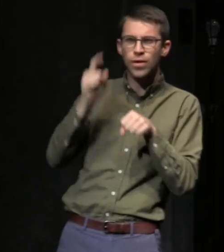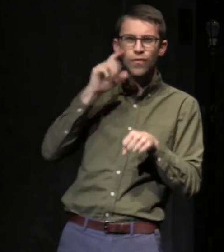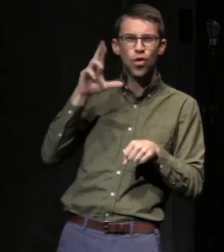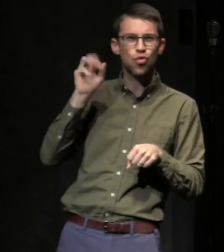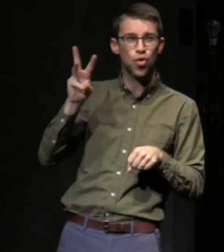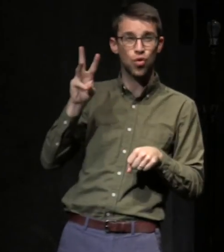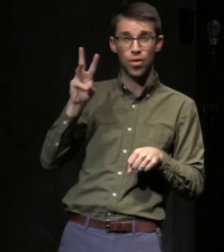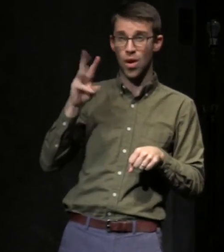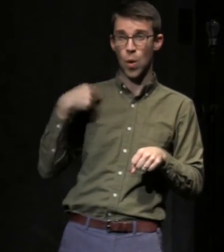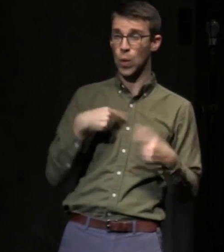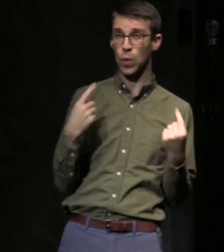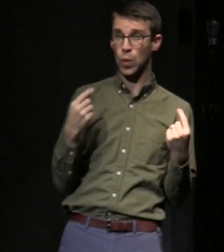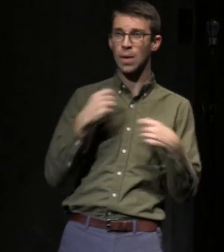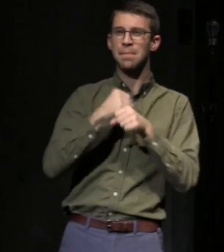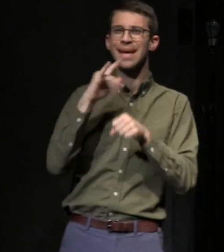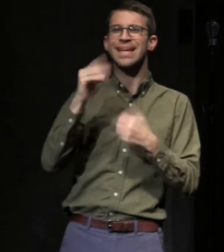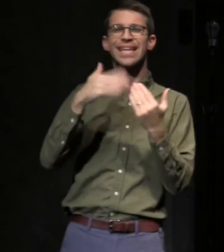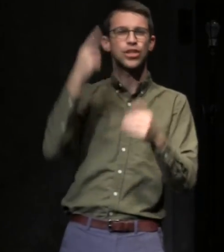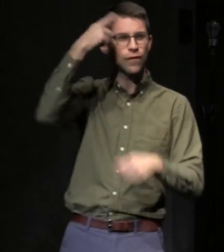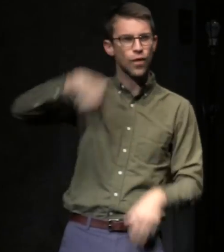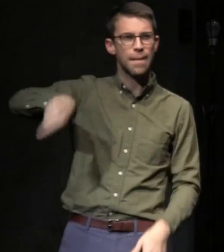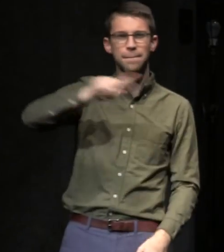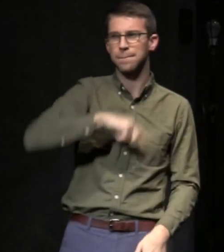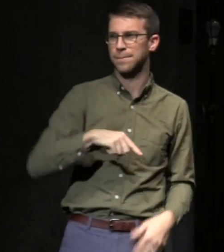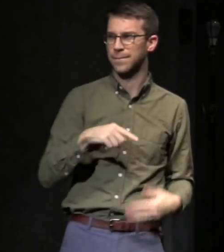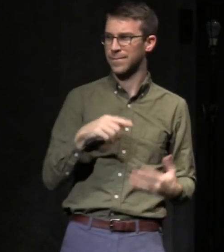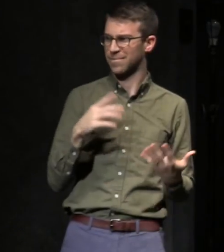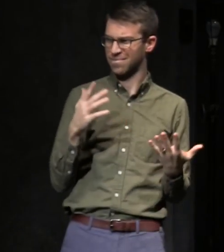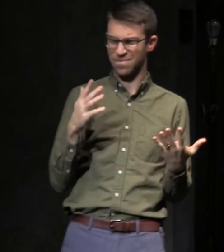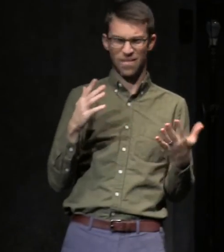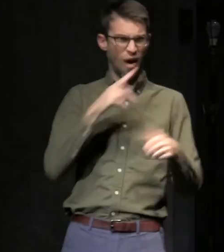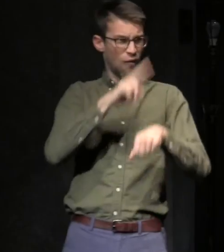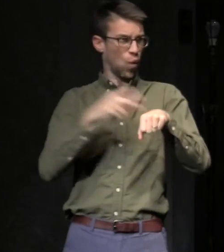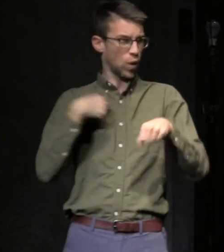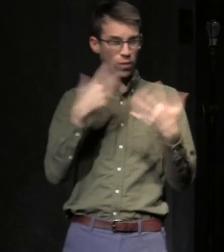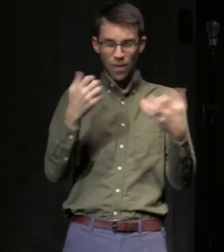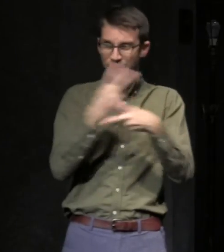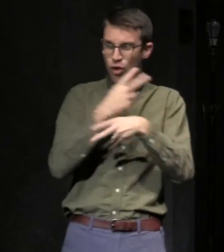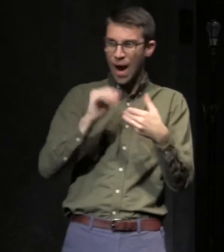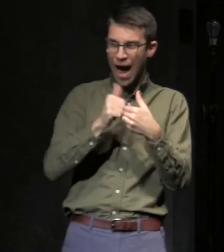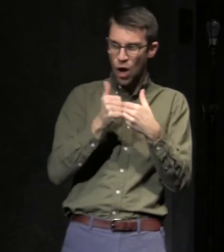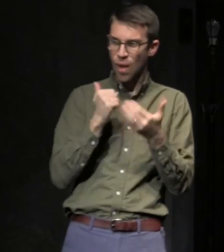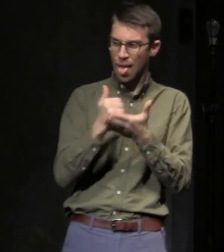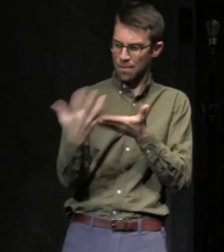for them to do so. And why wouldn't we want to figure this out? The more artists we have,